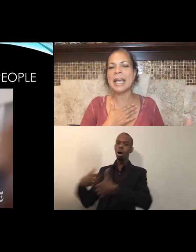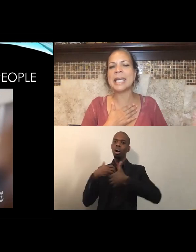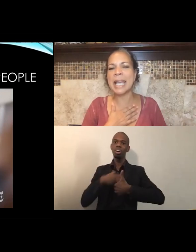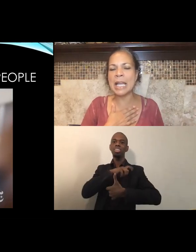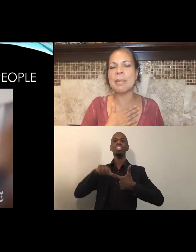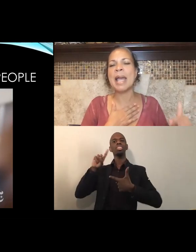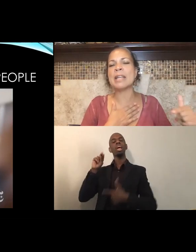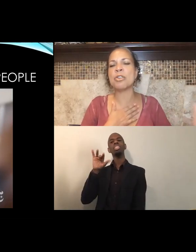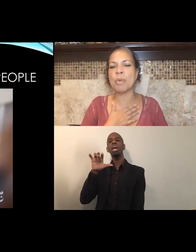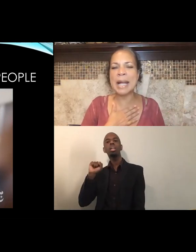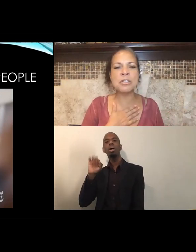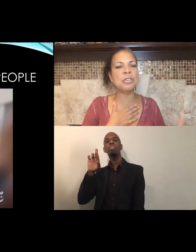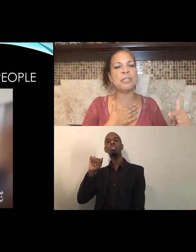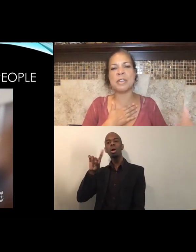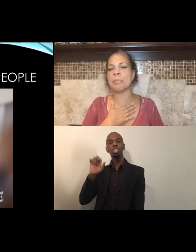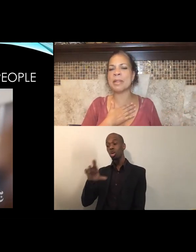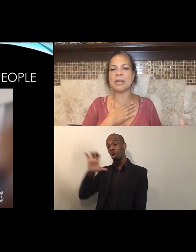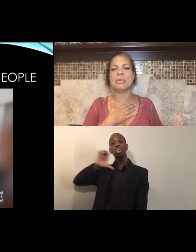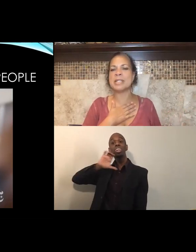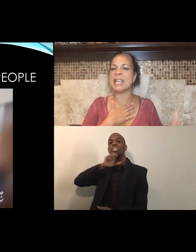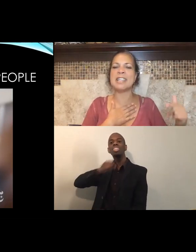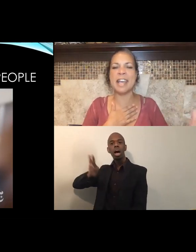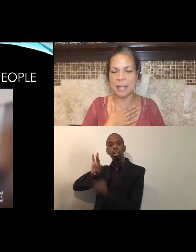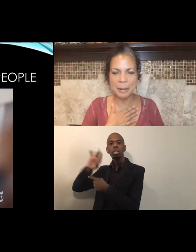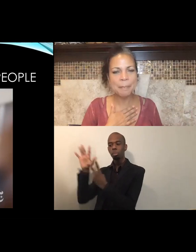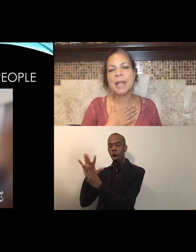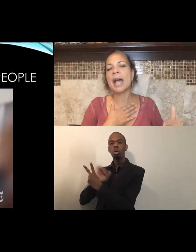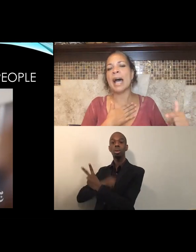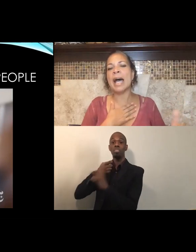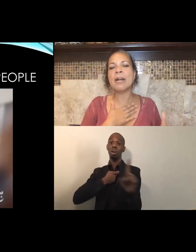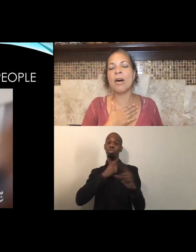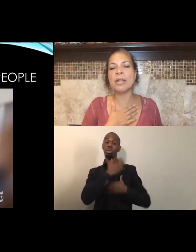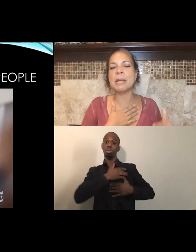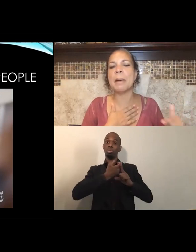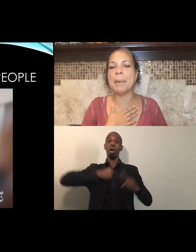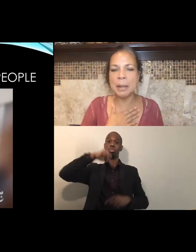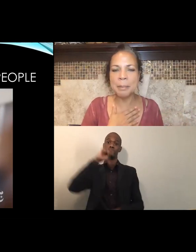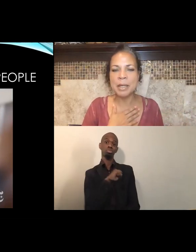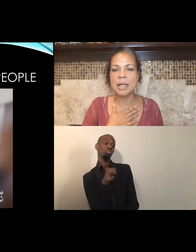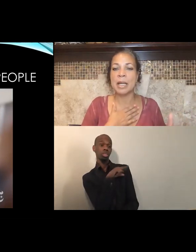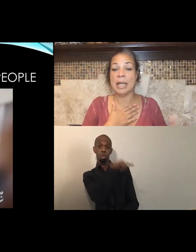It came as gratitude for the brother who said, "Yeah I called him a bum.